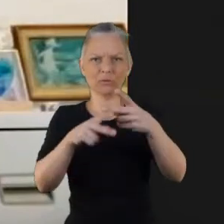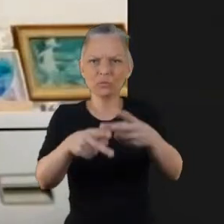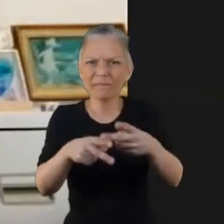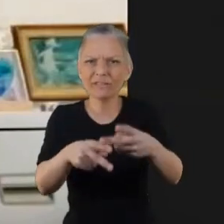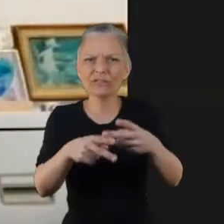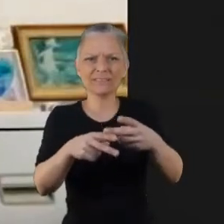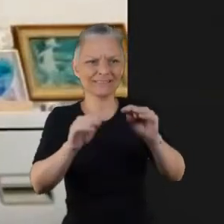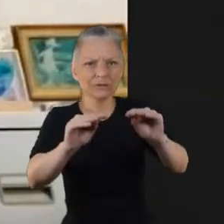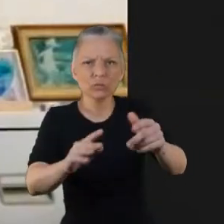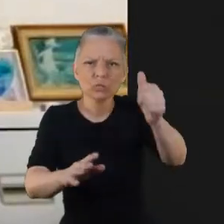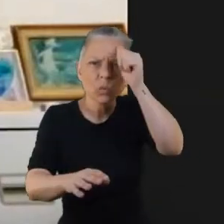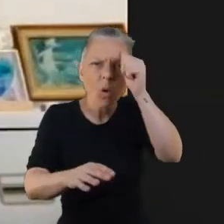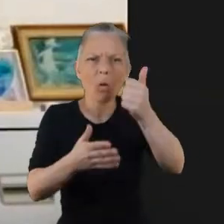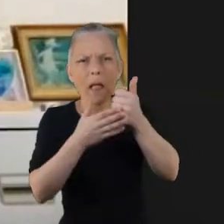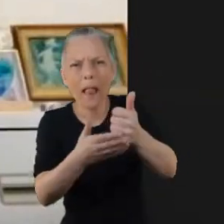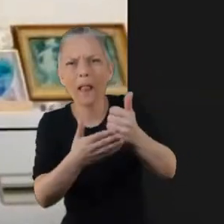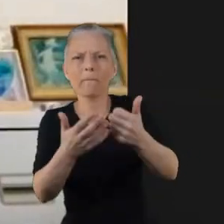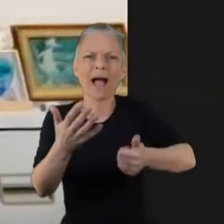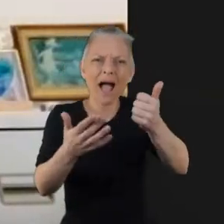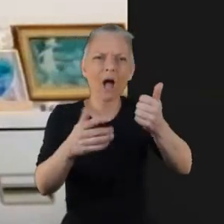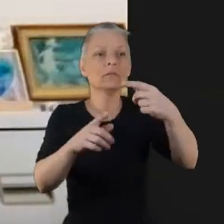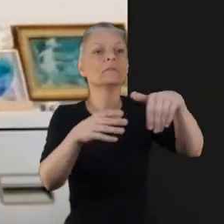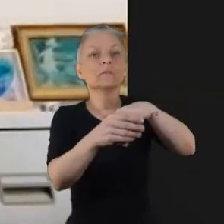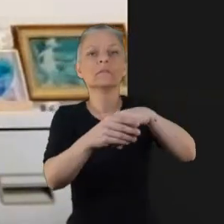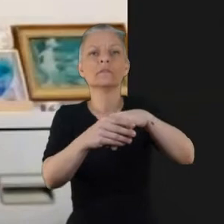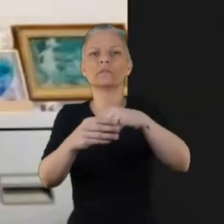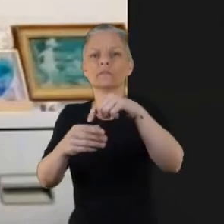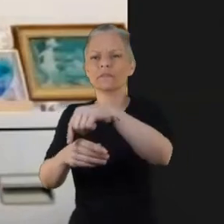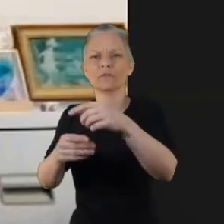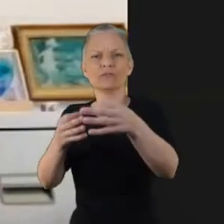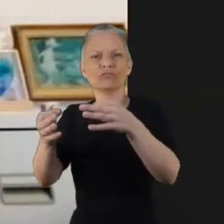to support you know the trauma informed practice and the findings there.